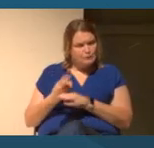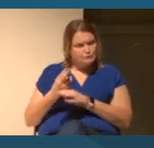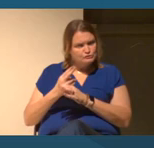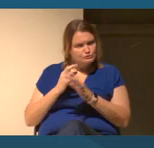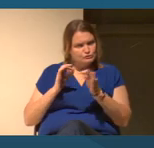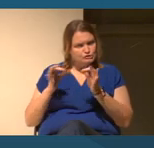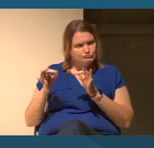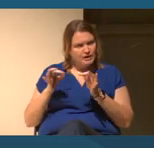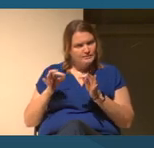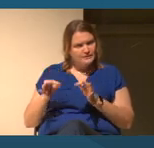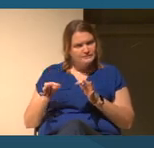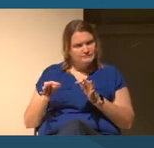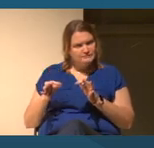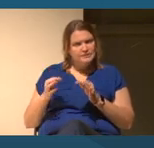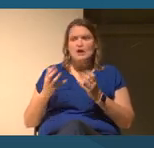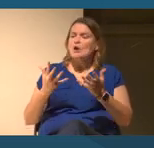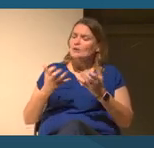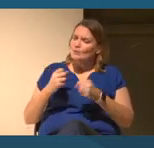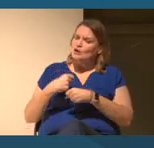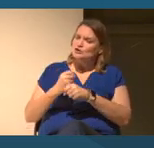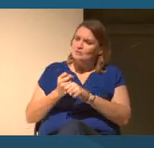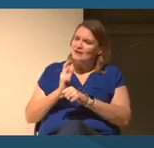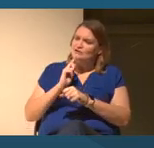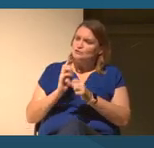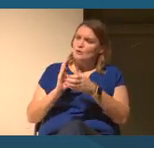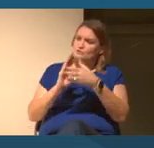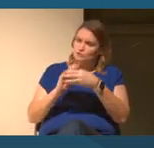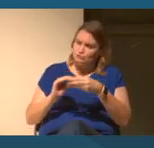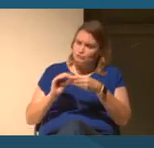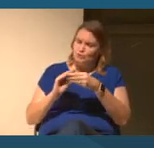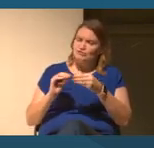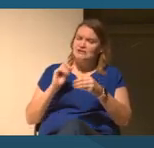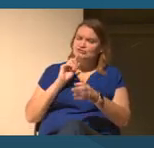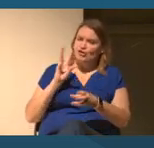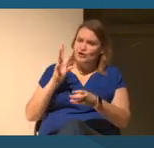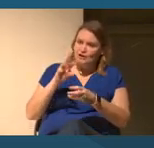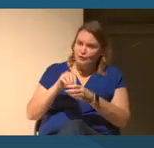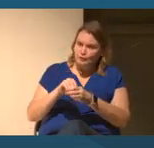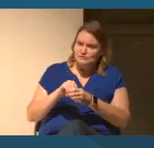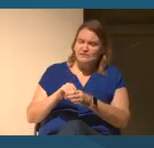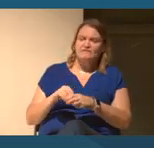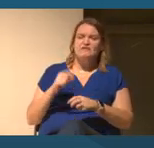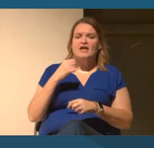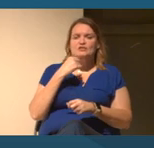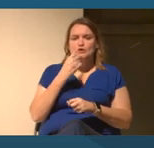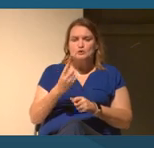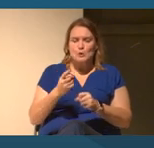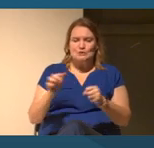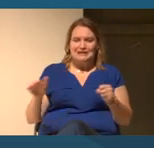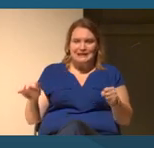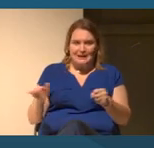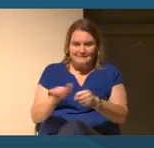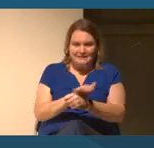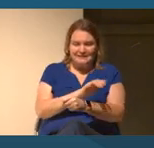We wanna make sure that the stories are inclusive, that they're told in incomplete, accurate ways.